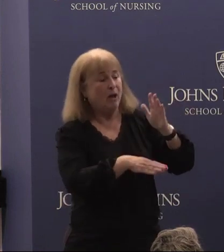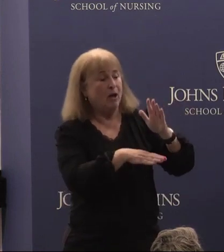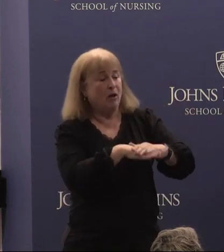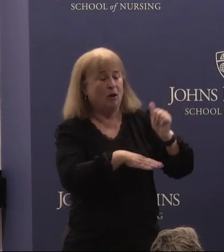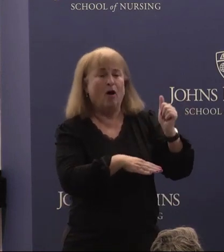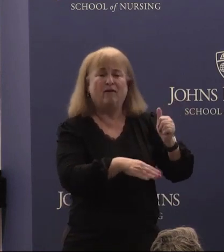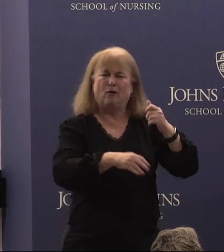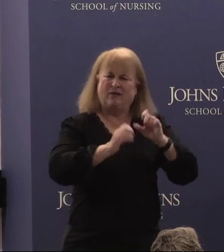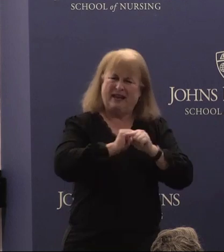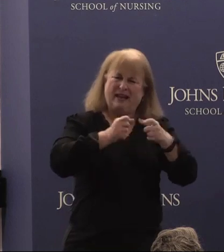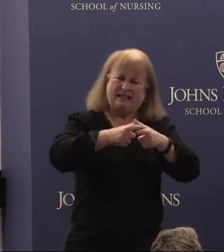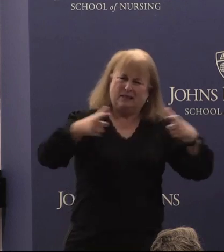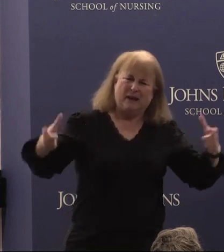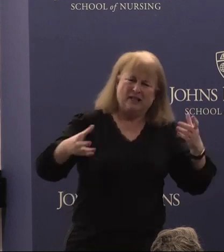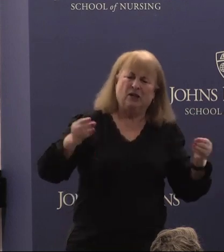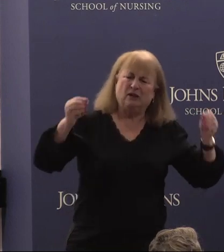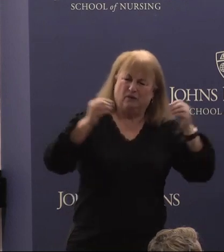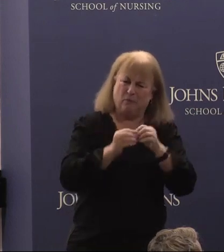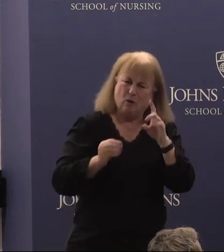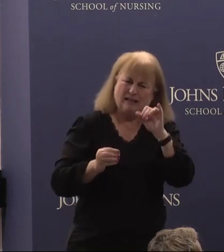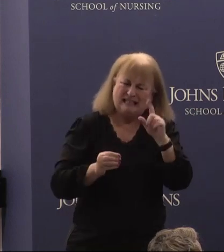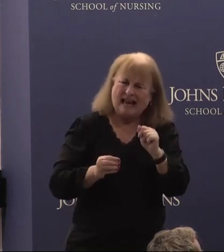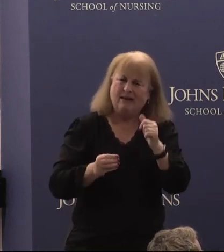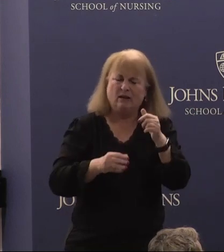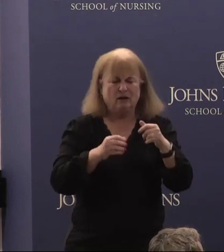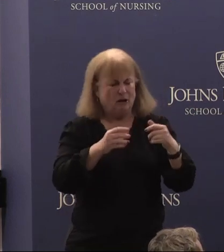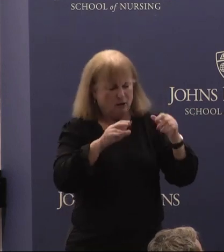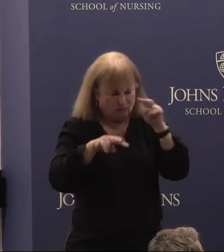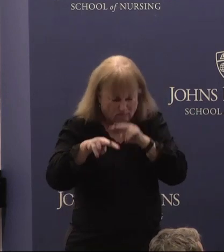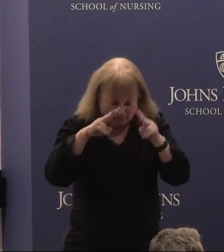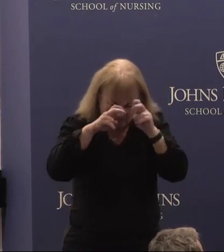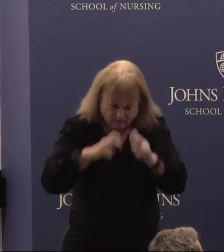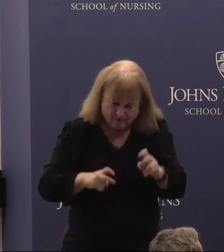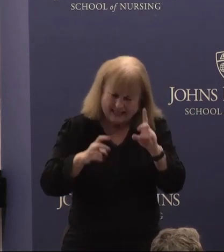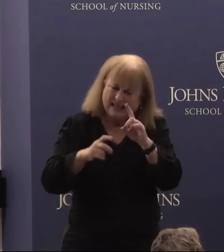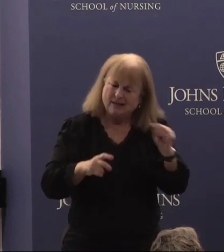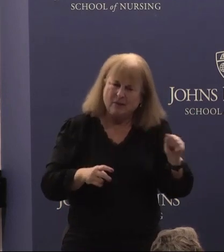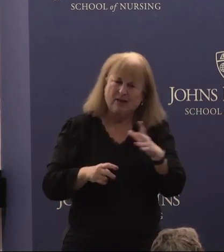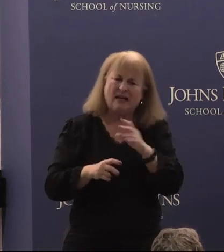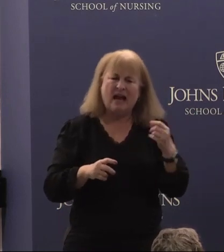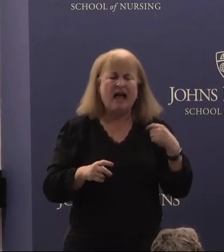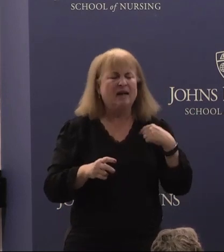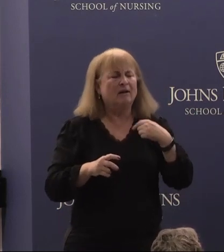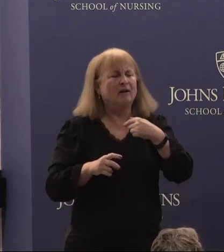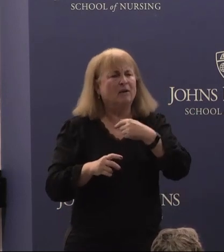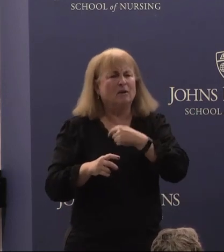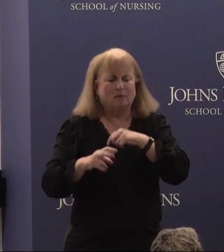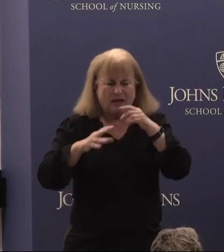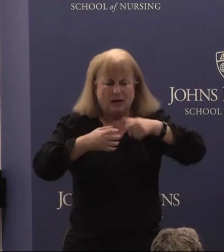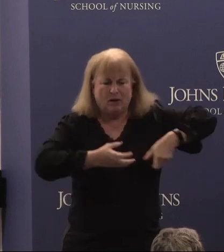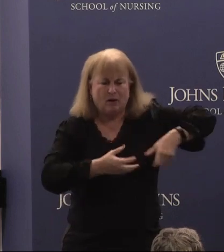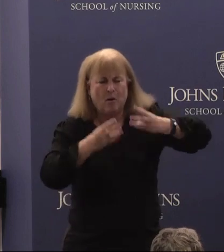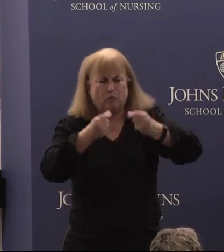a more robust composition data to account for disability. And we broke ground in developing